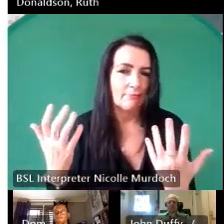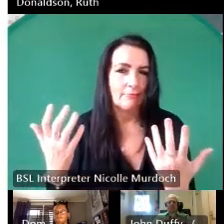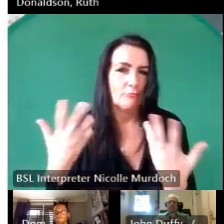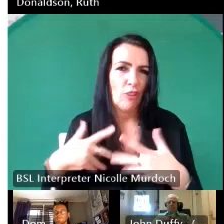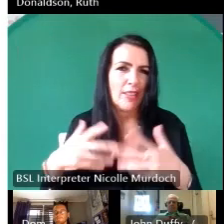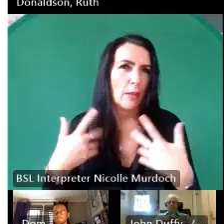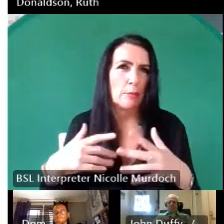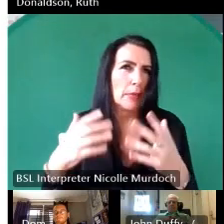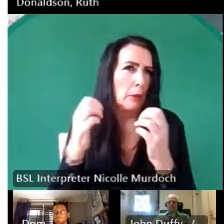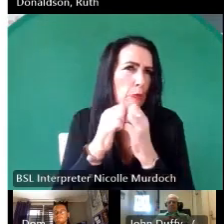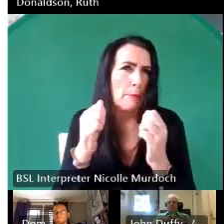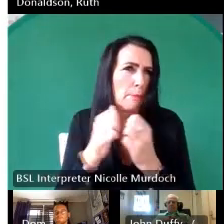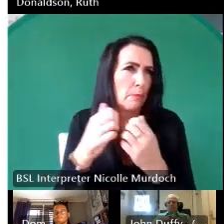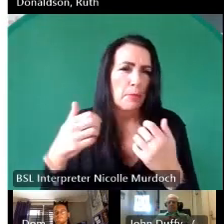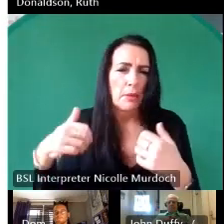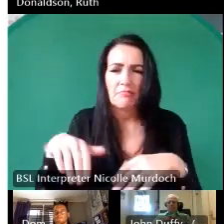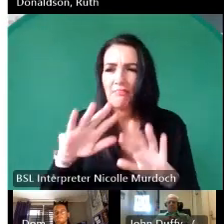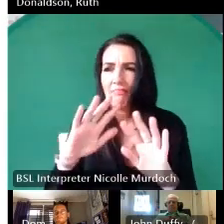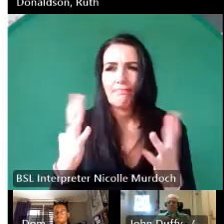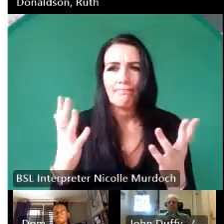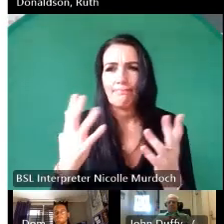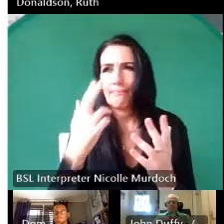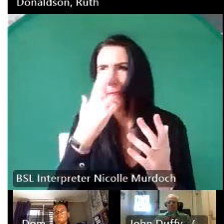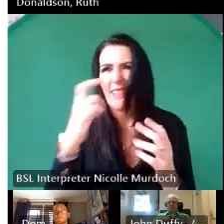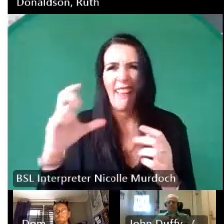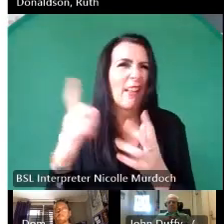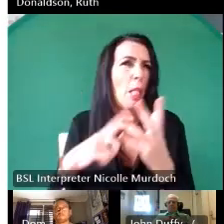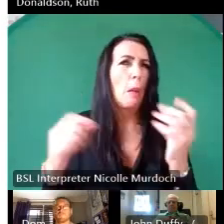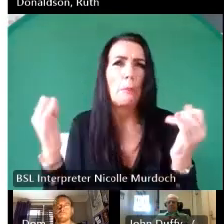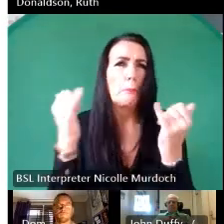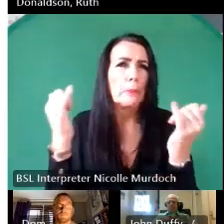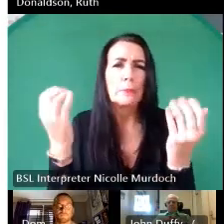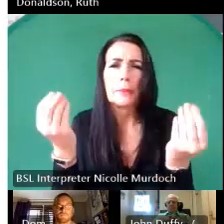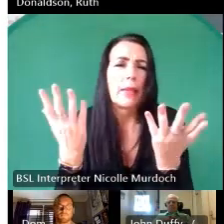where they were going some kind of night club or something like that or not a proper night club